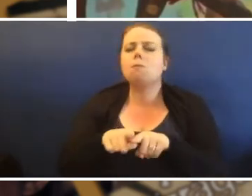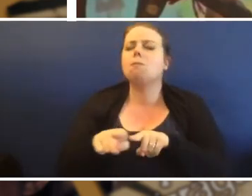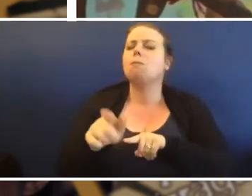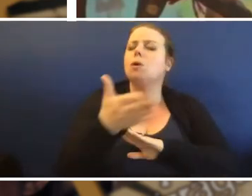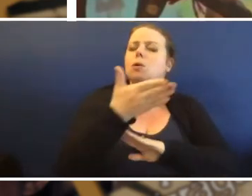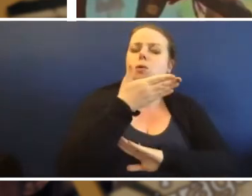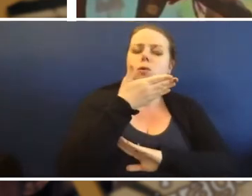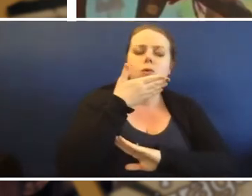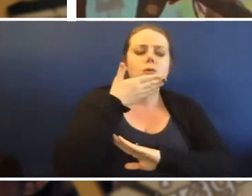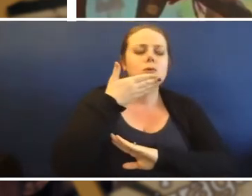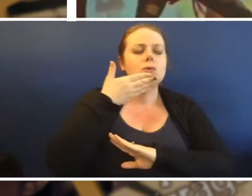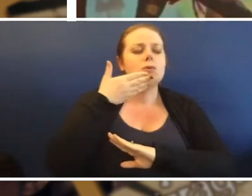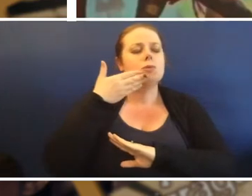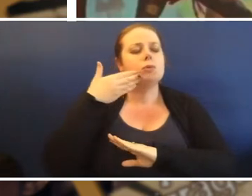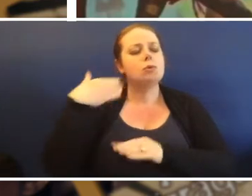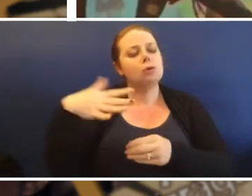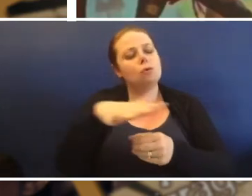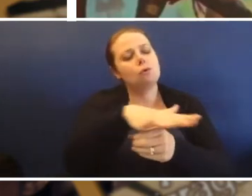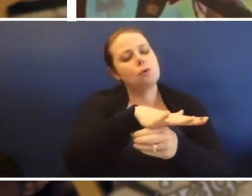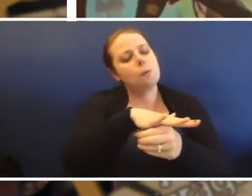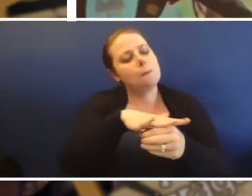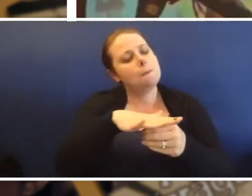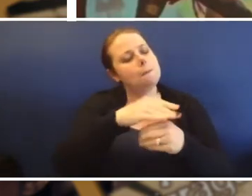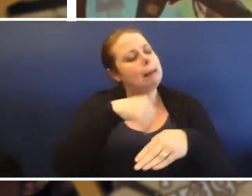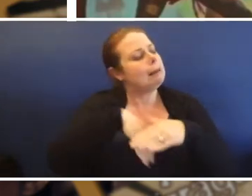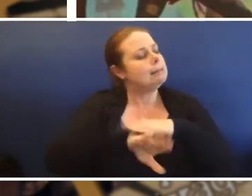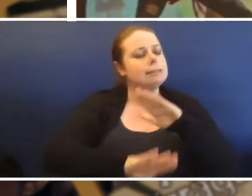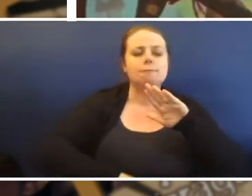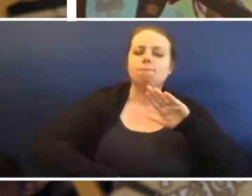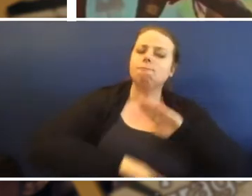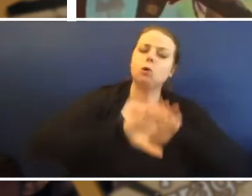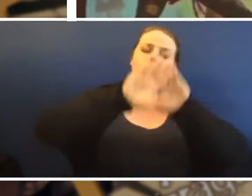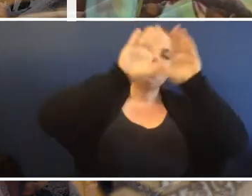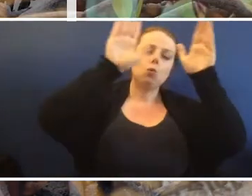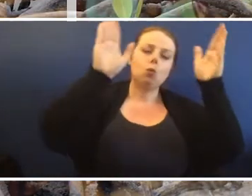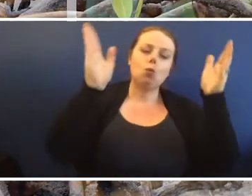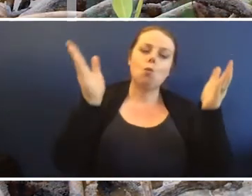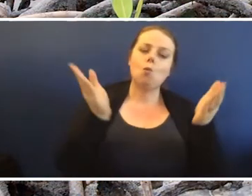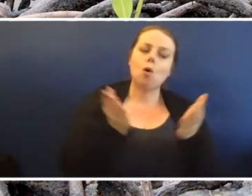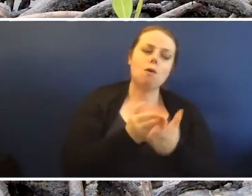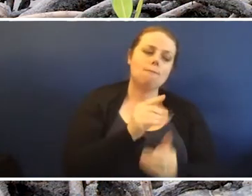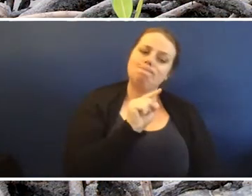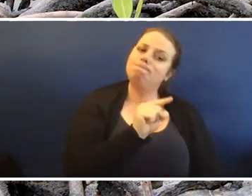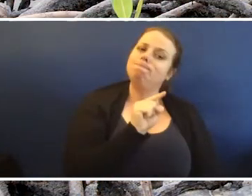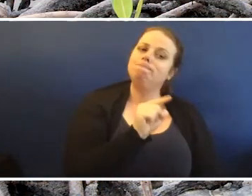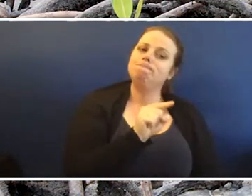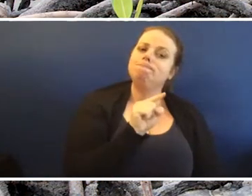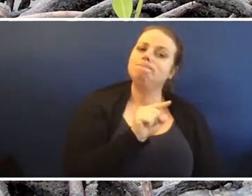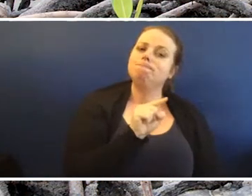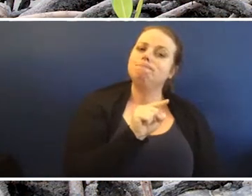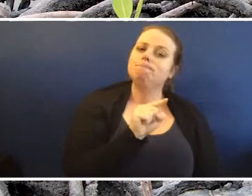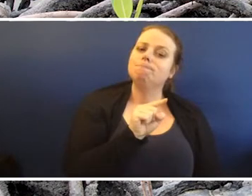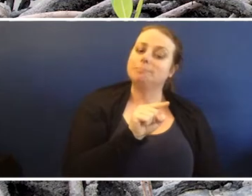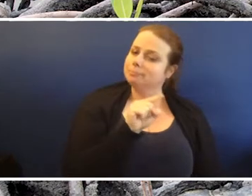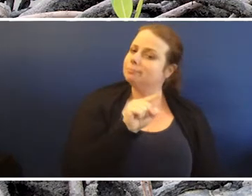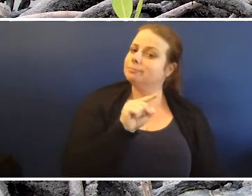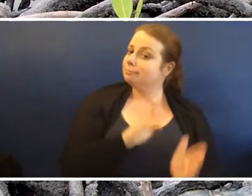they're the most beautiful place on earth and you know what these mangroves